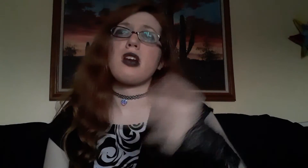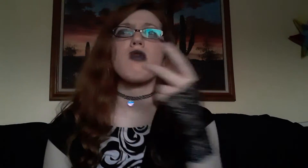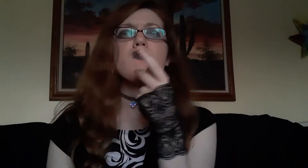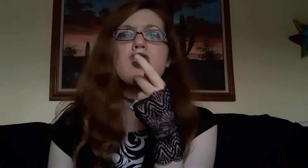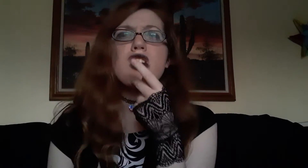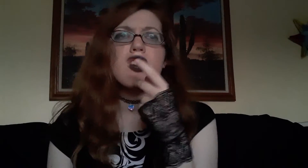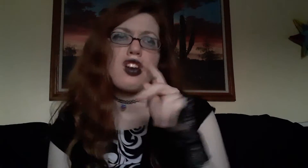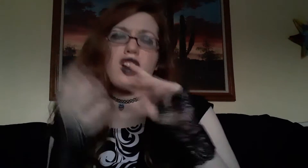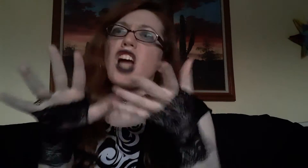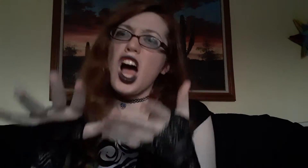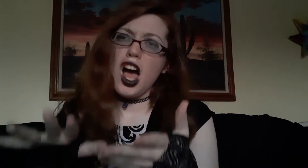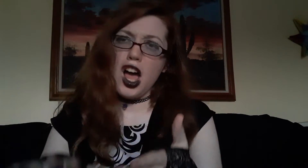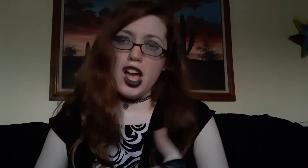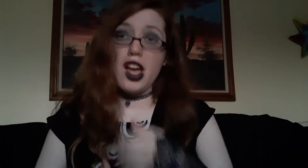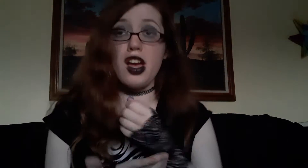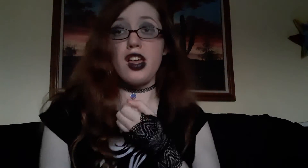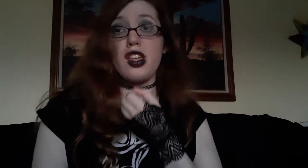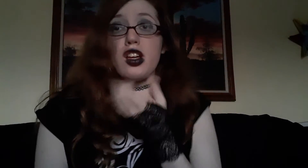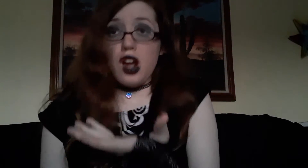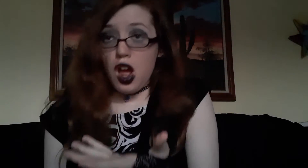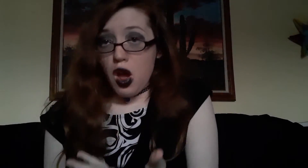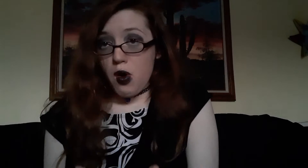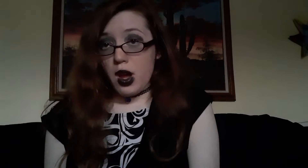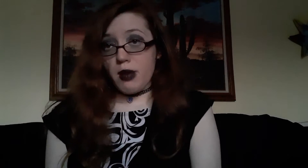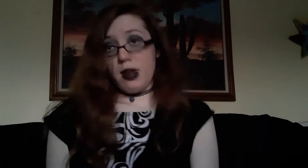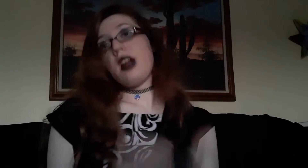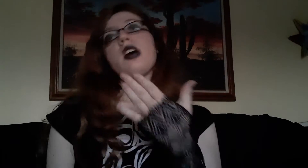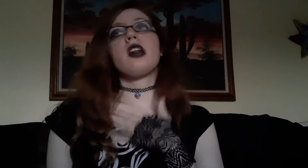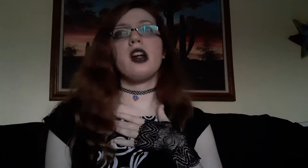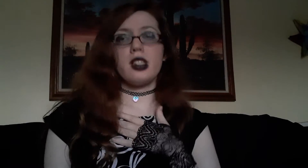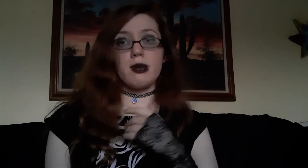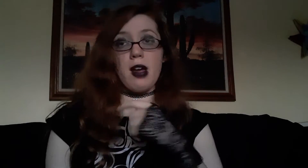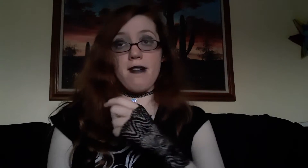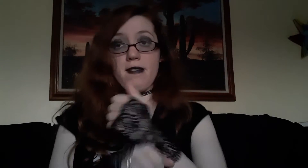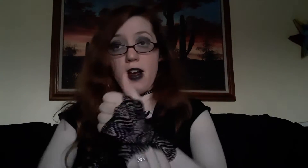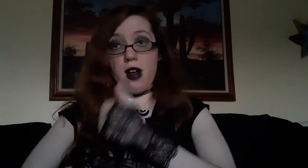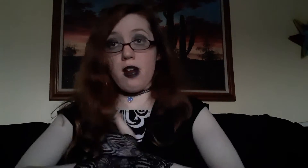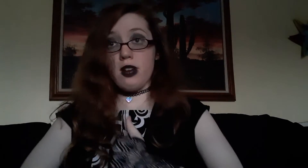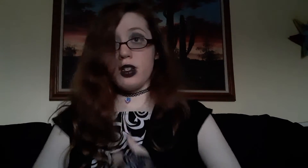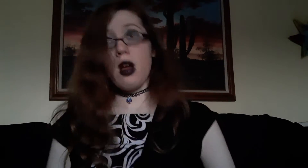SOMETIMES, I PREFER DEATH, CONFESS MY FAULT MY BLAME.